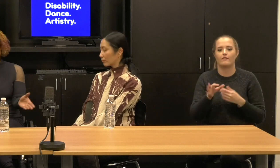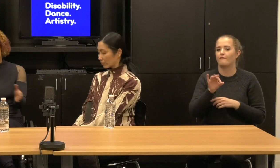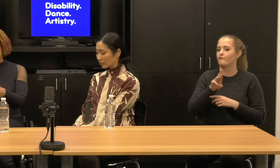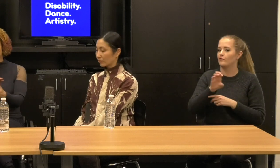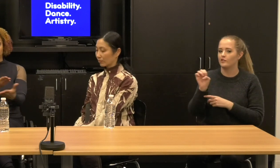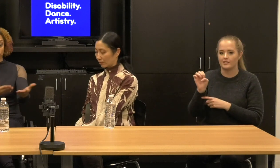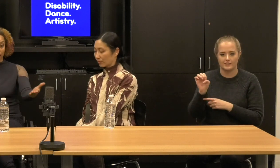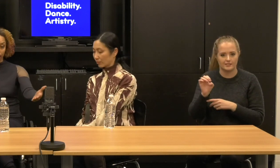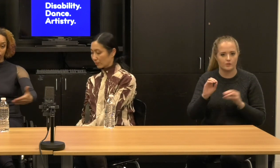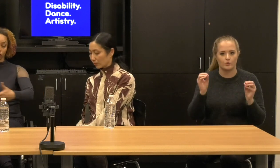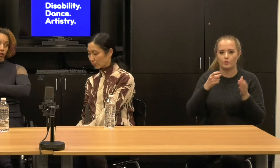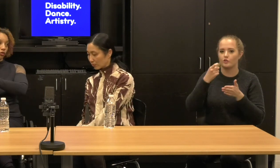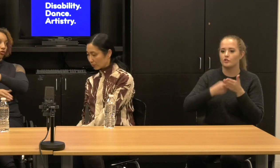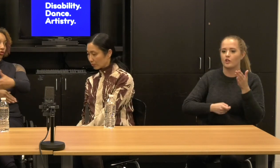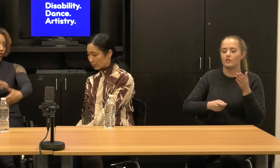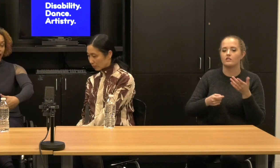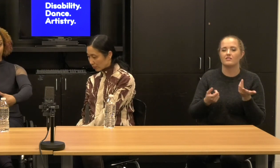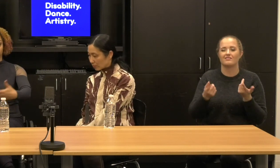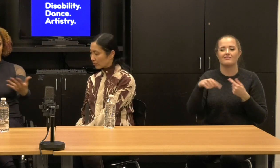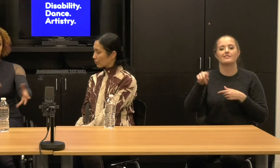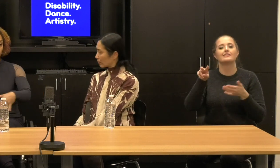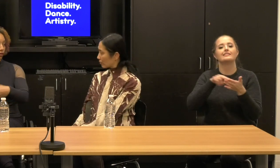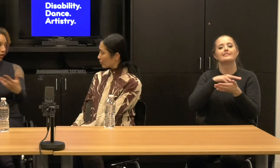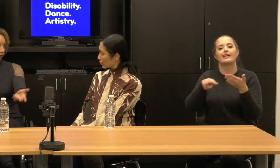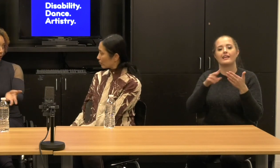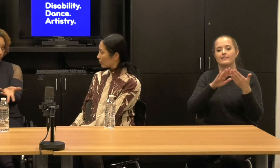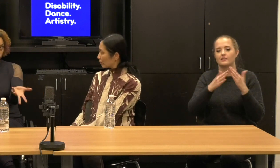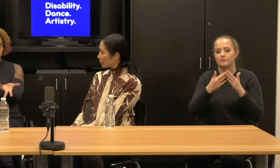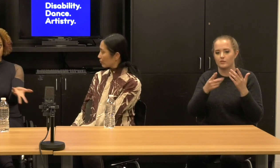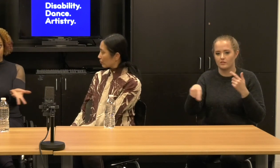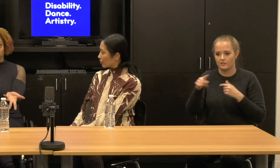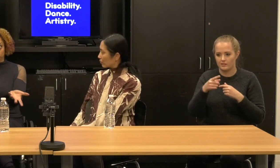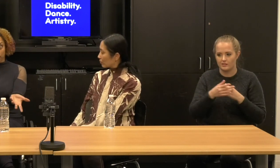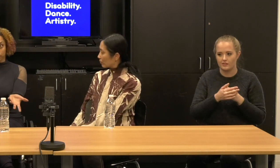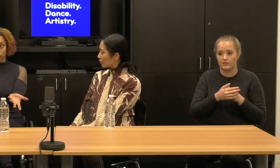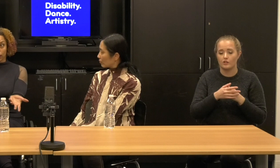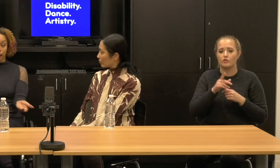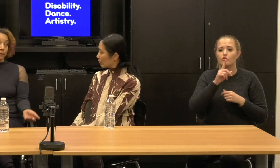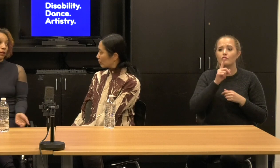Now not everyone's going to take this huge track and do this kind of multiple sound experiment,